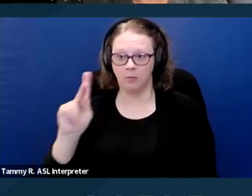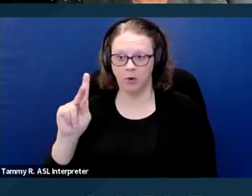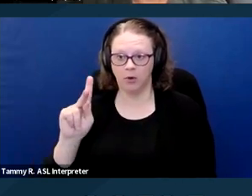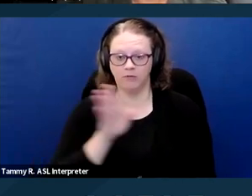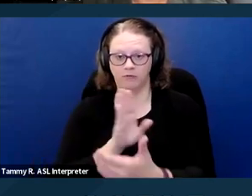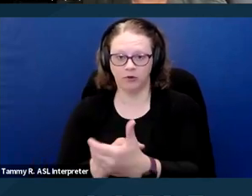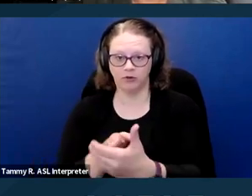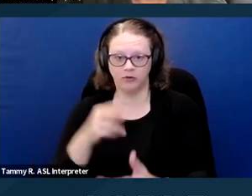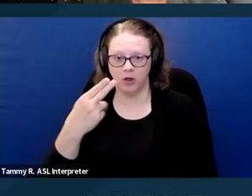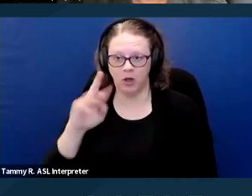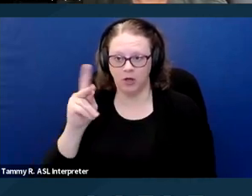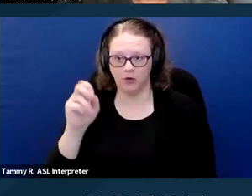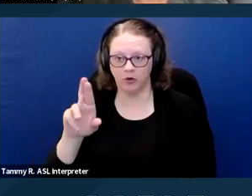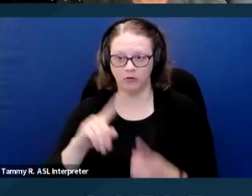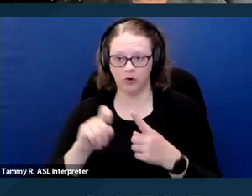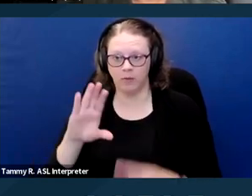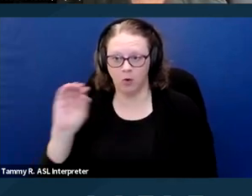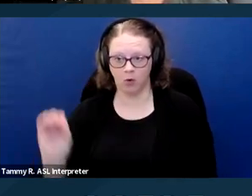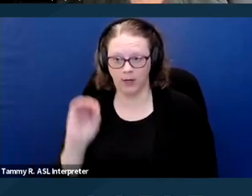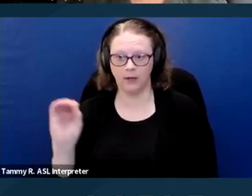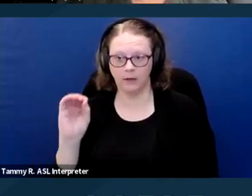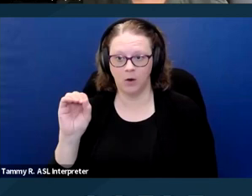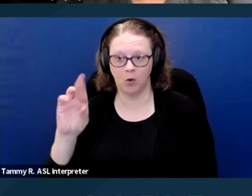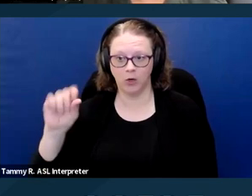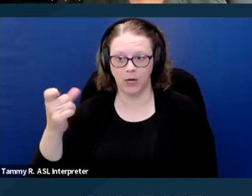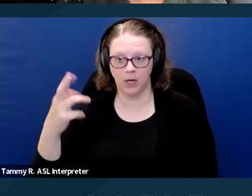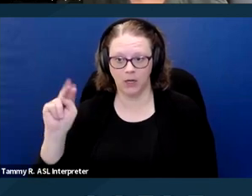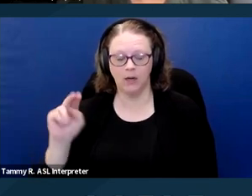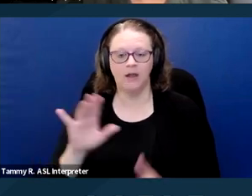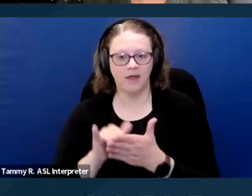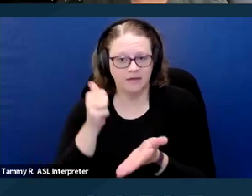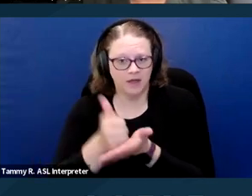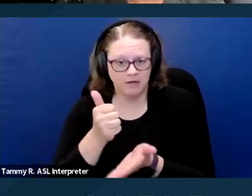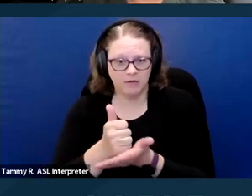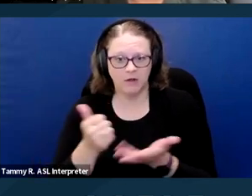which is helpful when you have a situation involving you know, whether or not a tenant